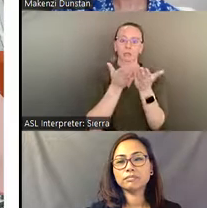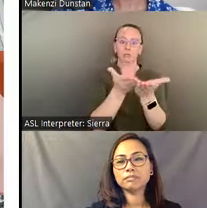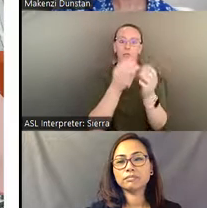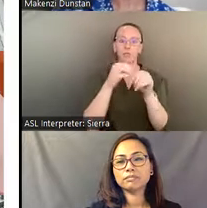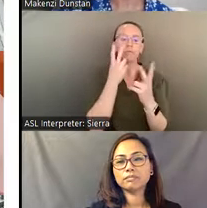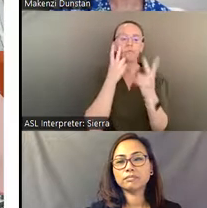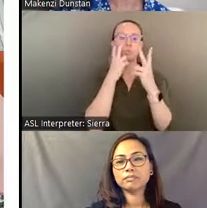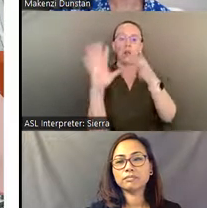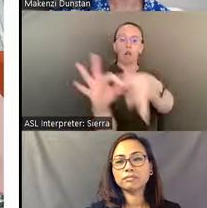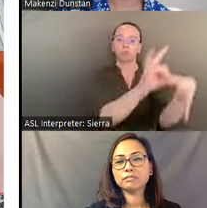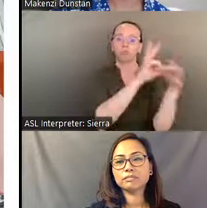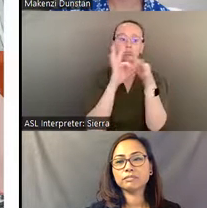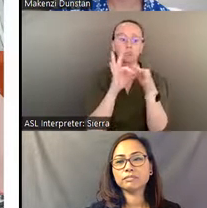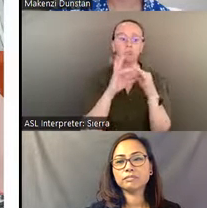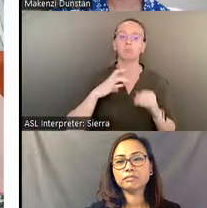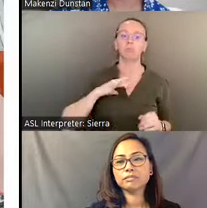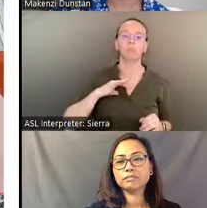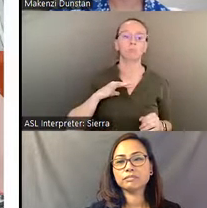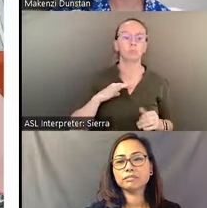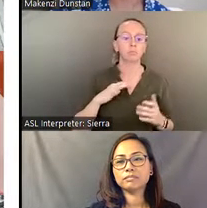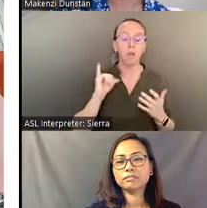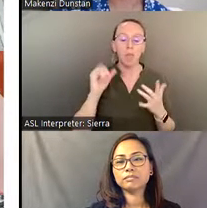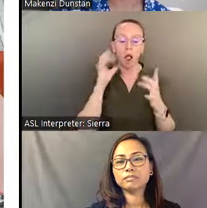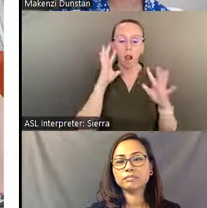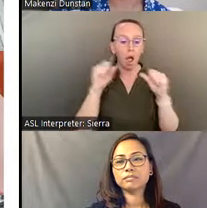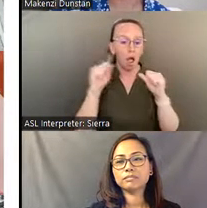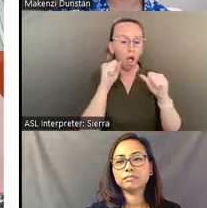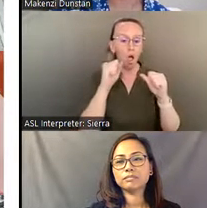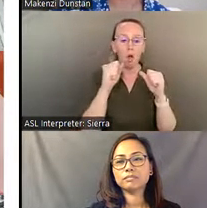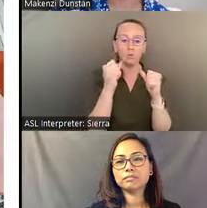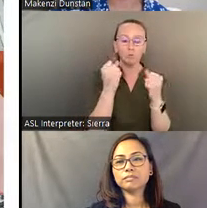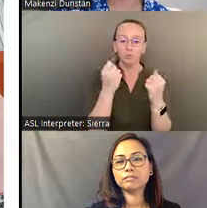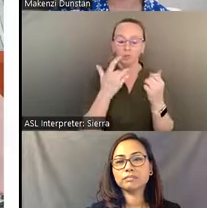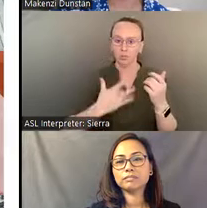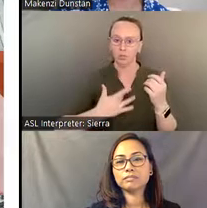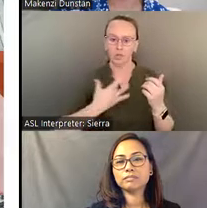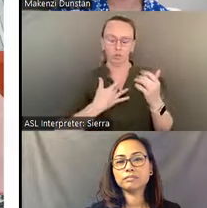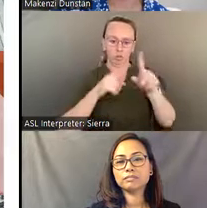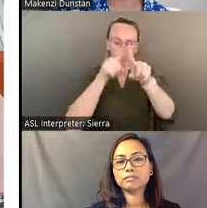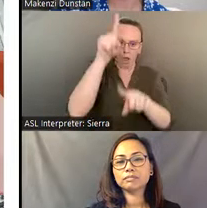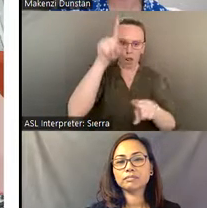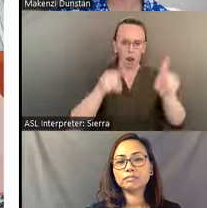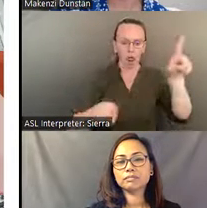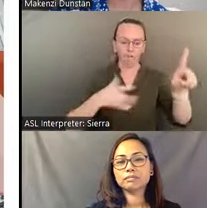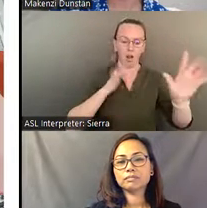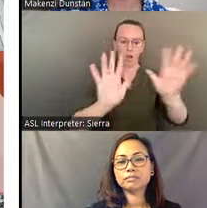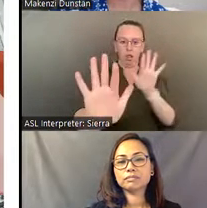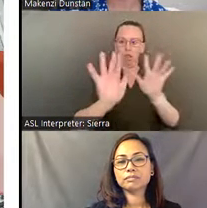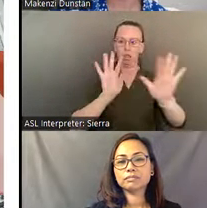Yet the bombastic nature and palpable sensitivity sensory vibration- which I feel even through